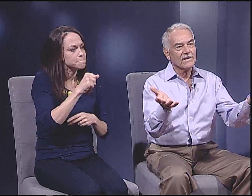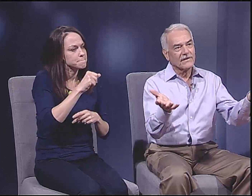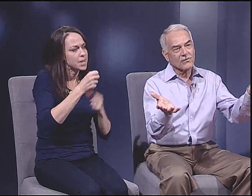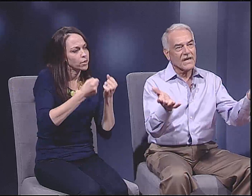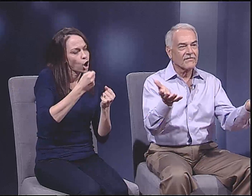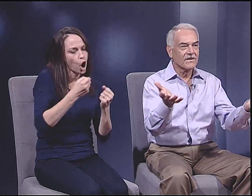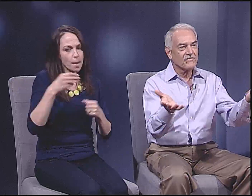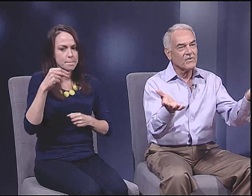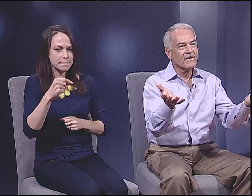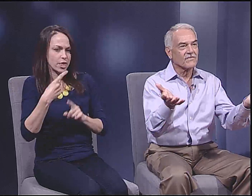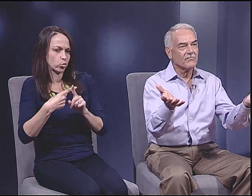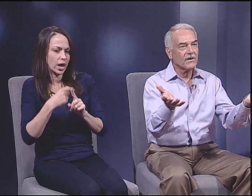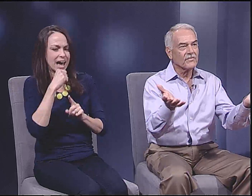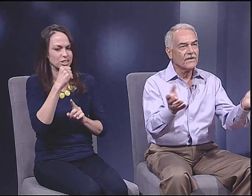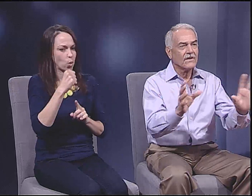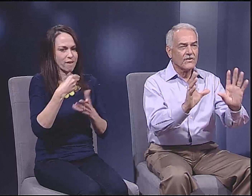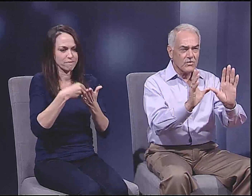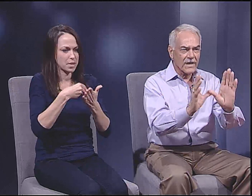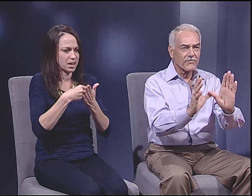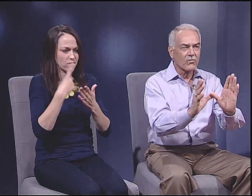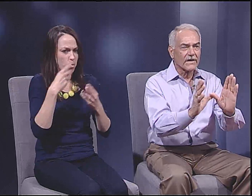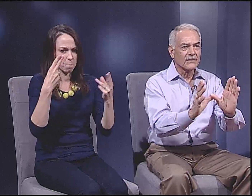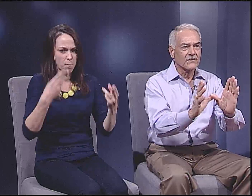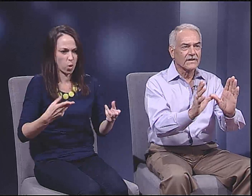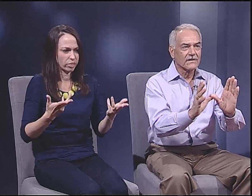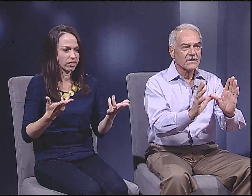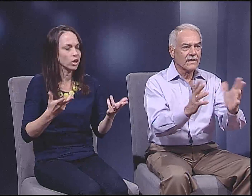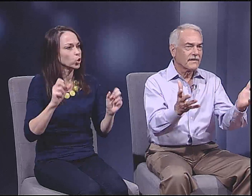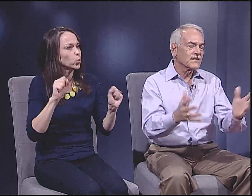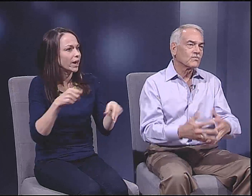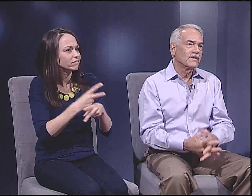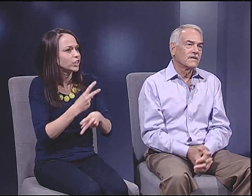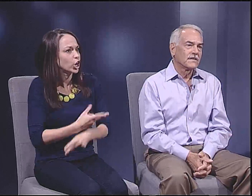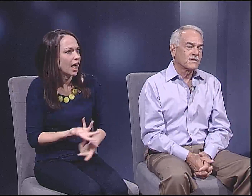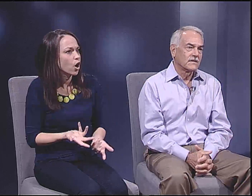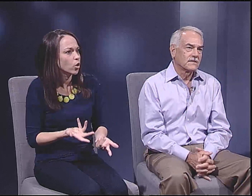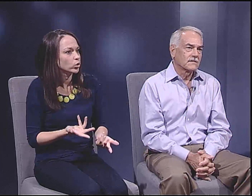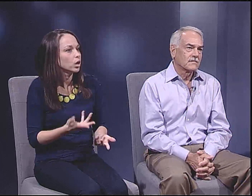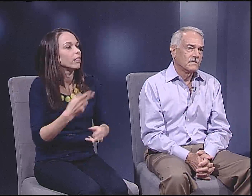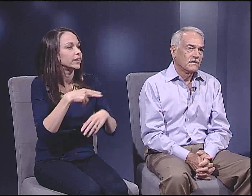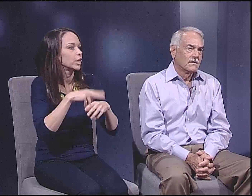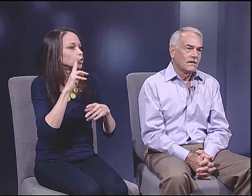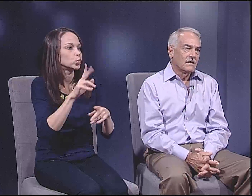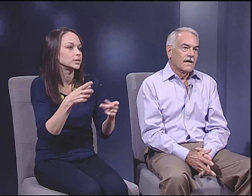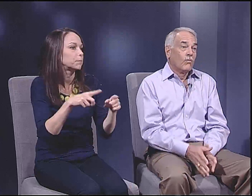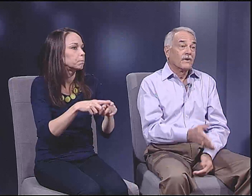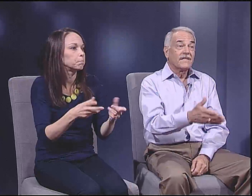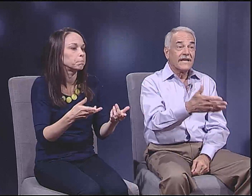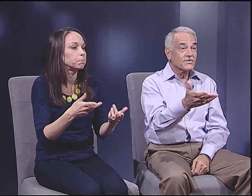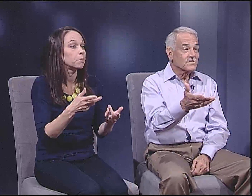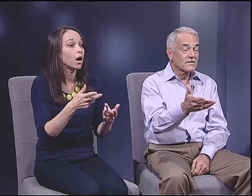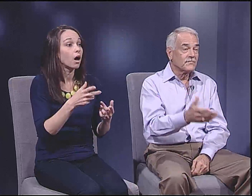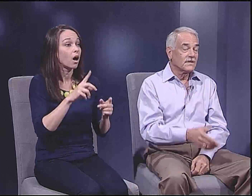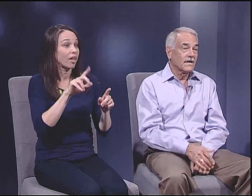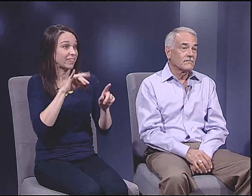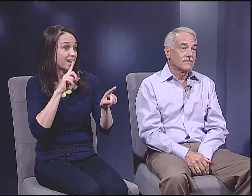I don't have enough money for both. You have a way to do it. And that's the way the nation does it. Now, what the answer's going to be, I don't know.